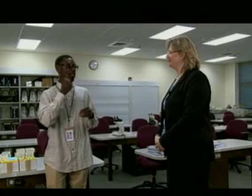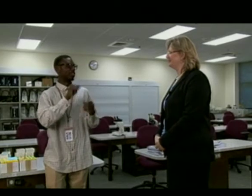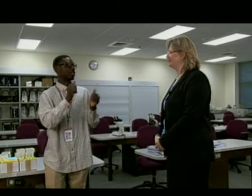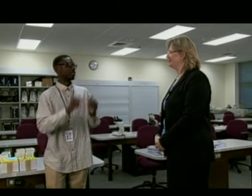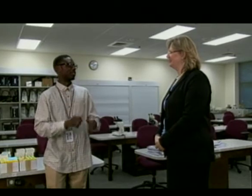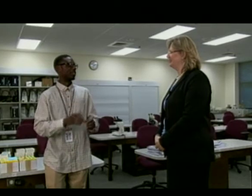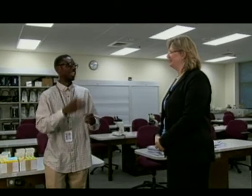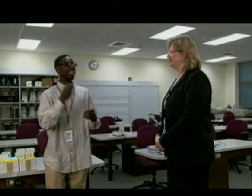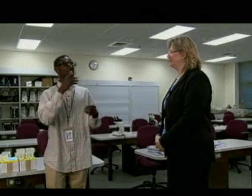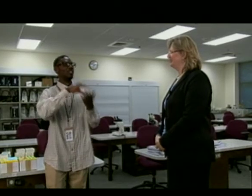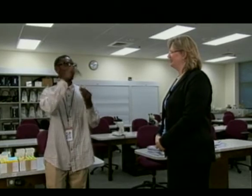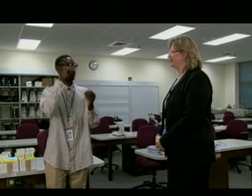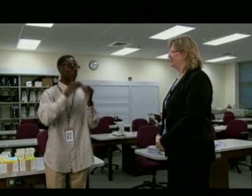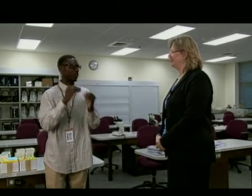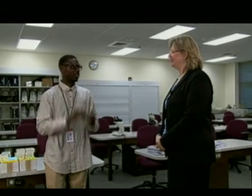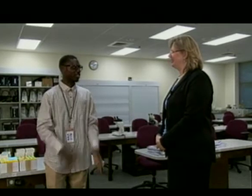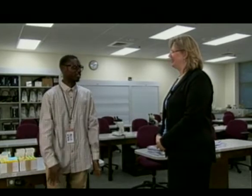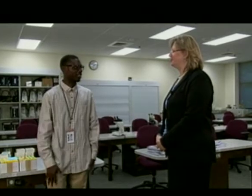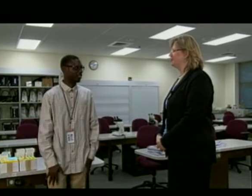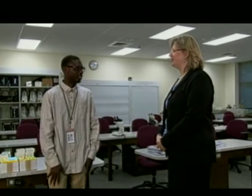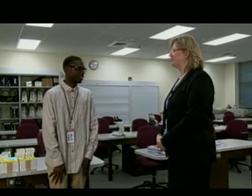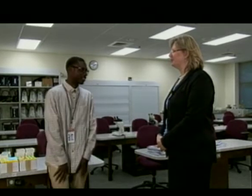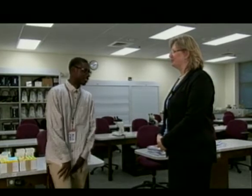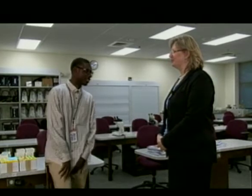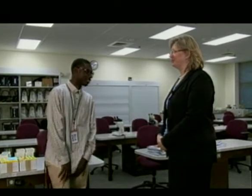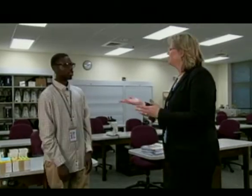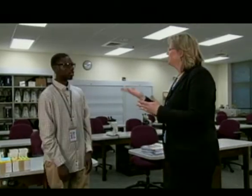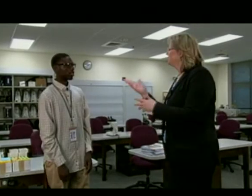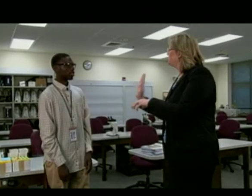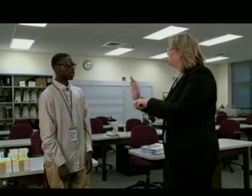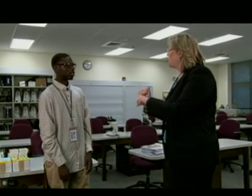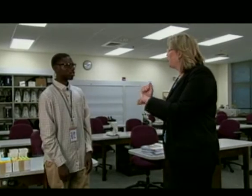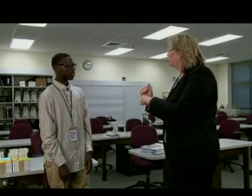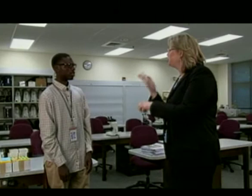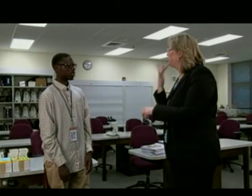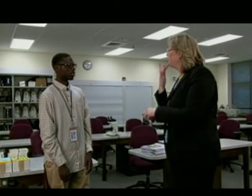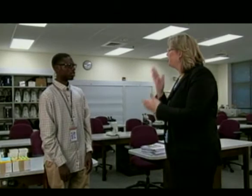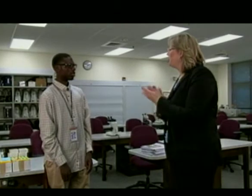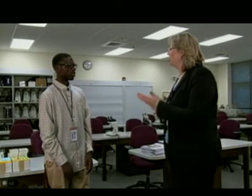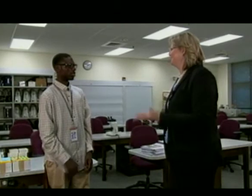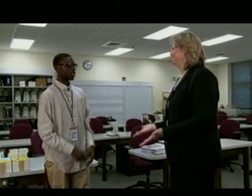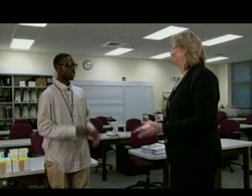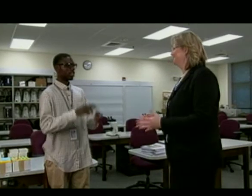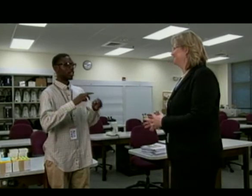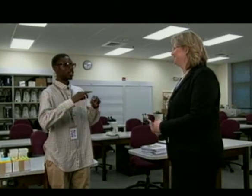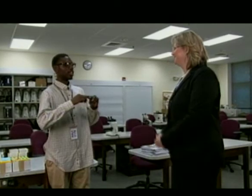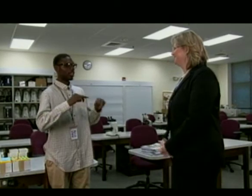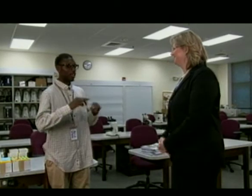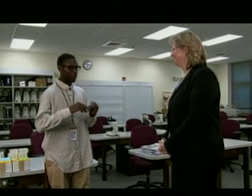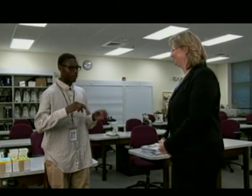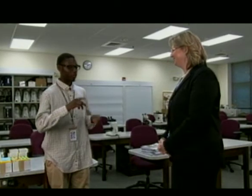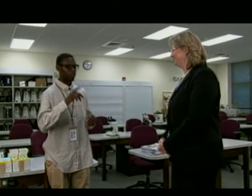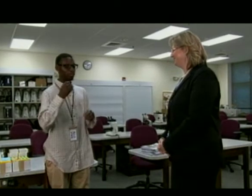And I'm learning more and more. Your job, what's your favorite part?